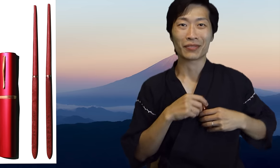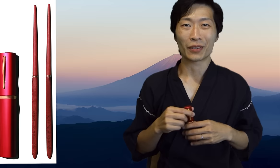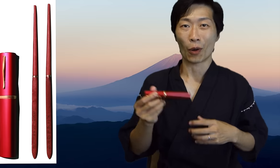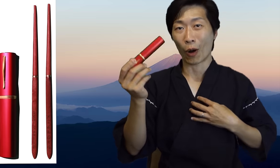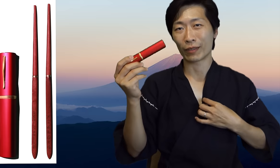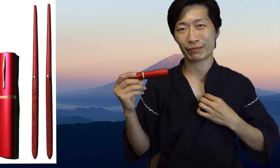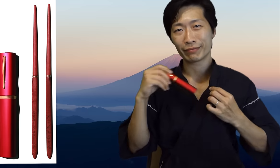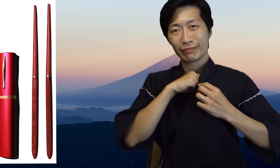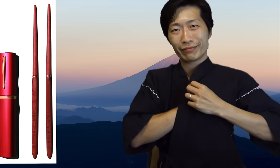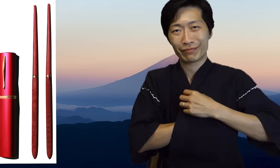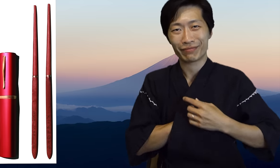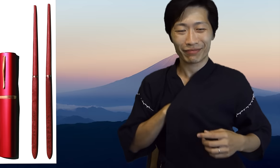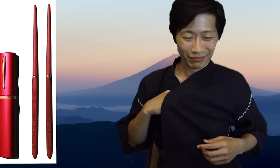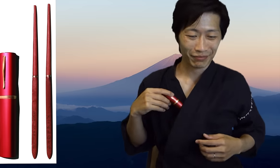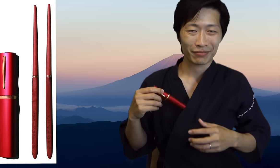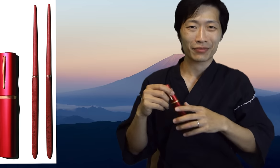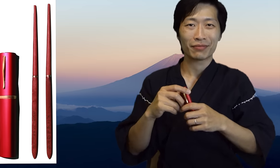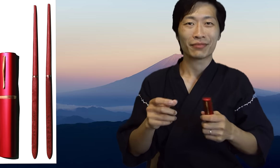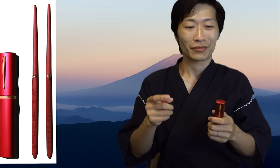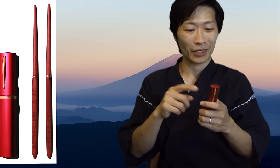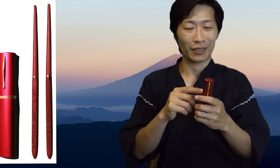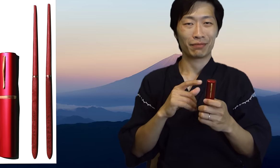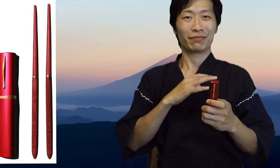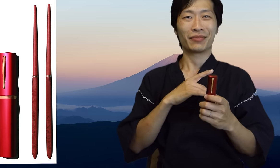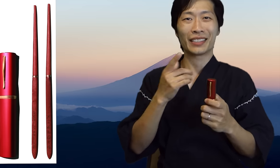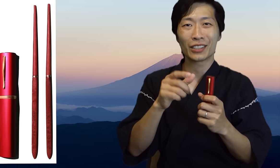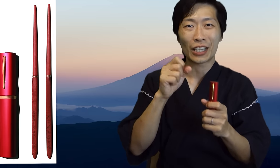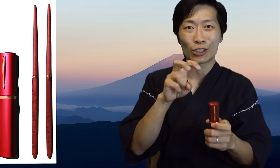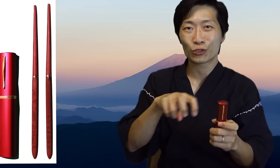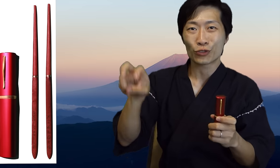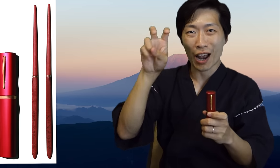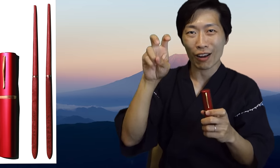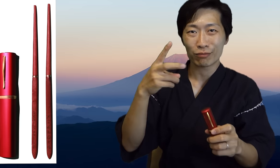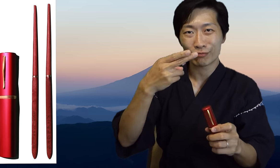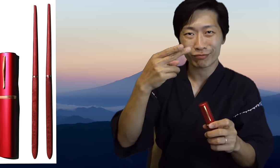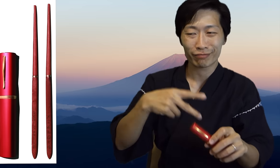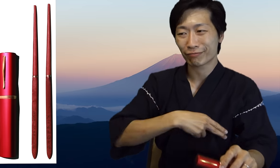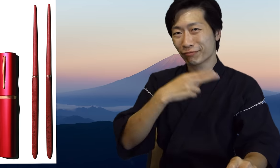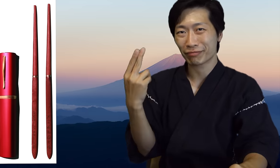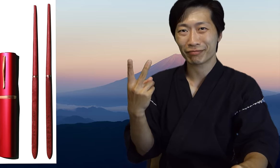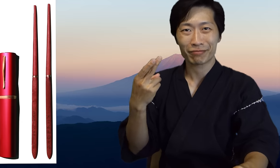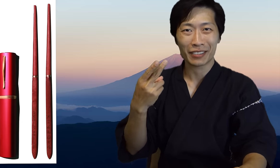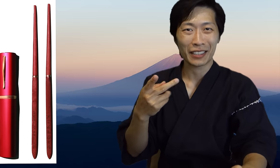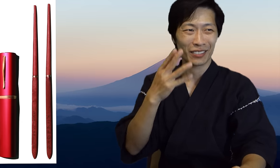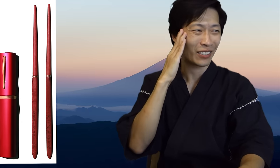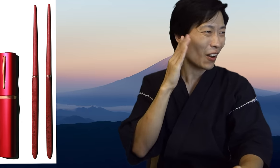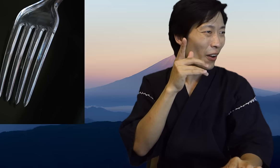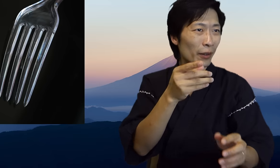you want put in your pocket put in your bag and you can travel around with it and whenever you're ready to eat you can